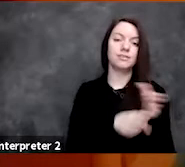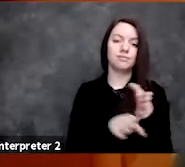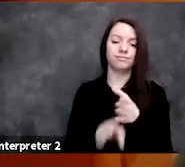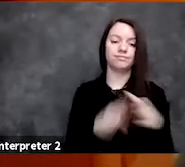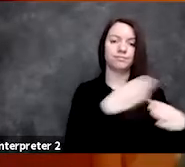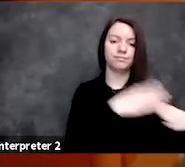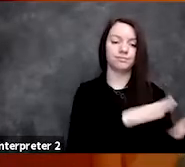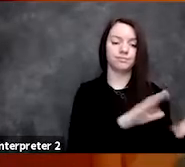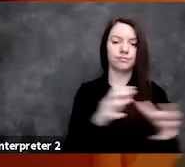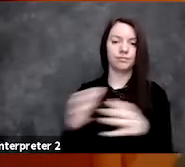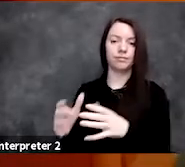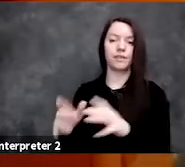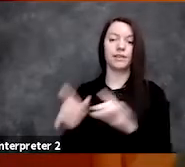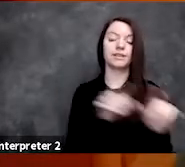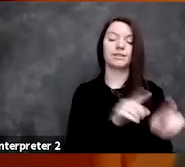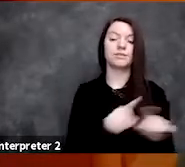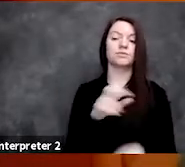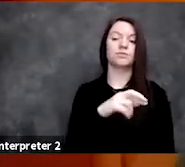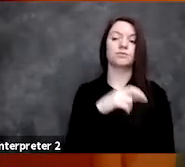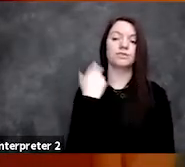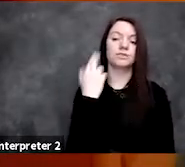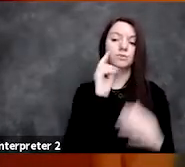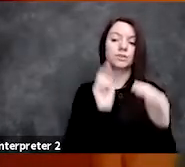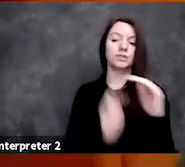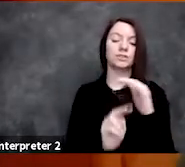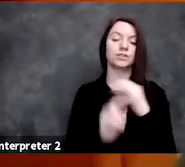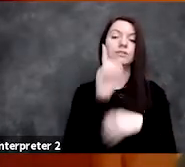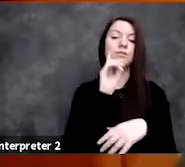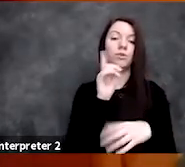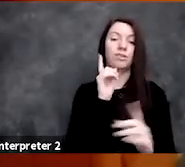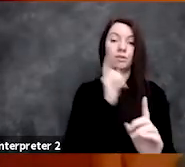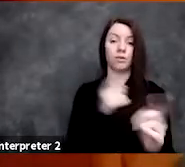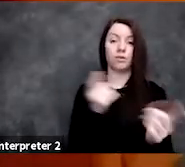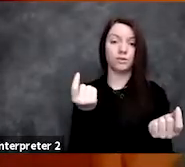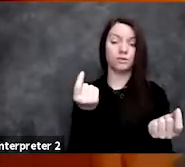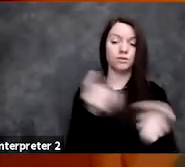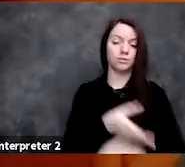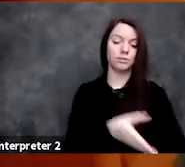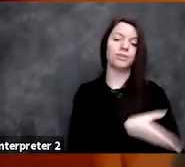as well as risk prediction for the ultimate goal of improving clinical trials,